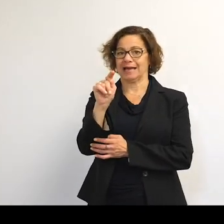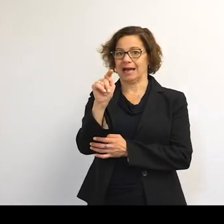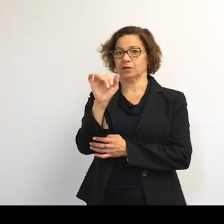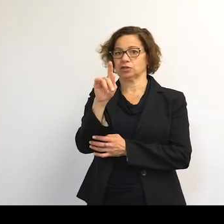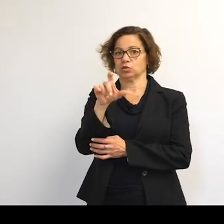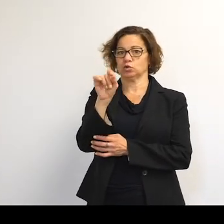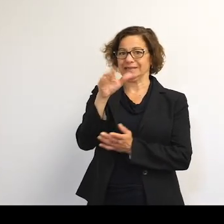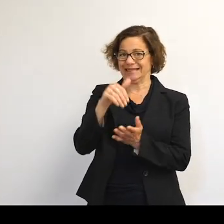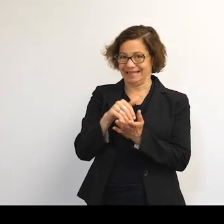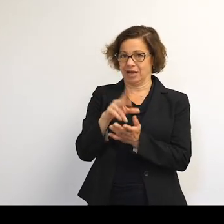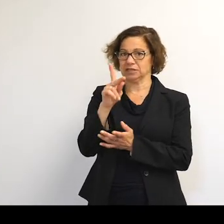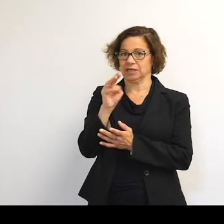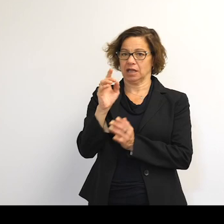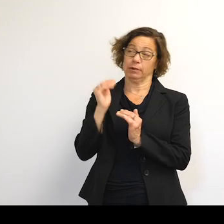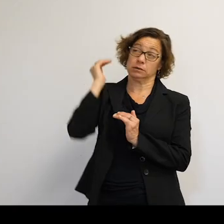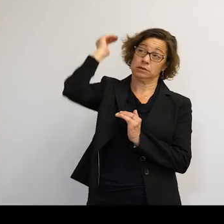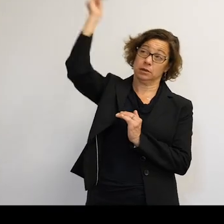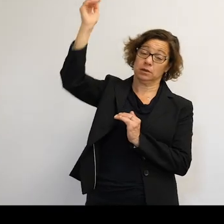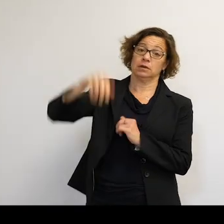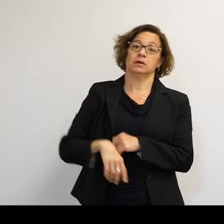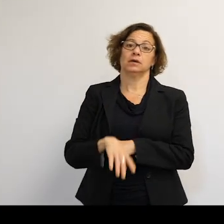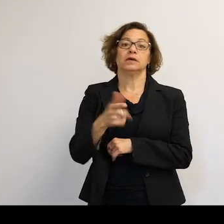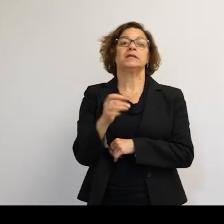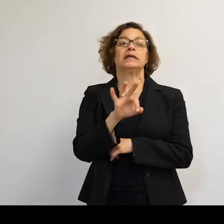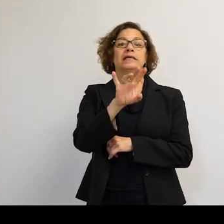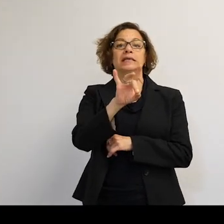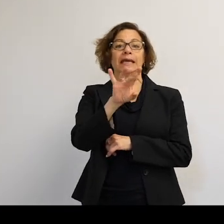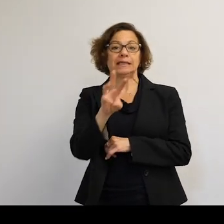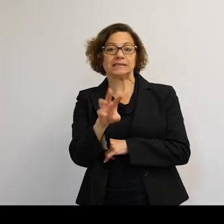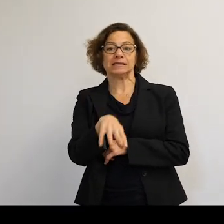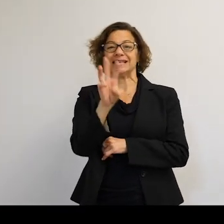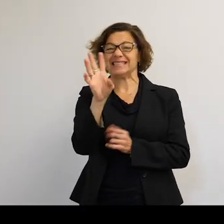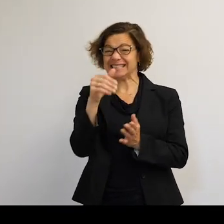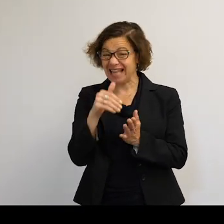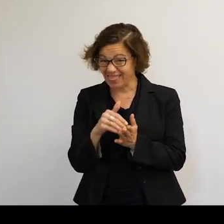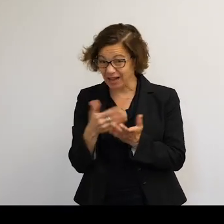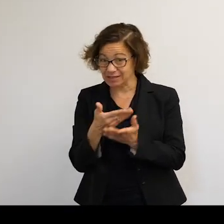By 1986, 6,000 objects in orbit. And we see one very close to the Earth.